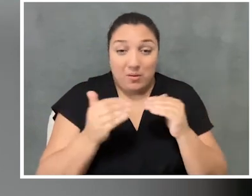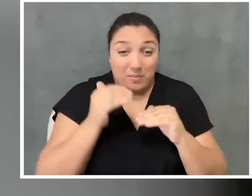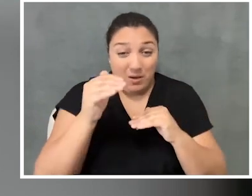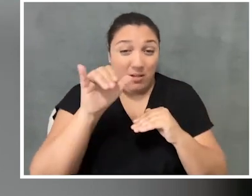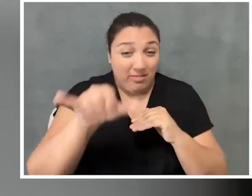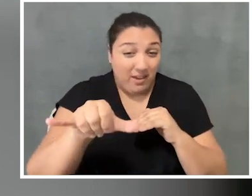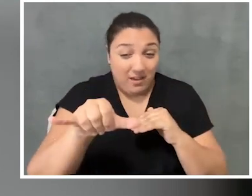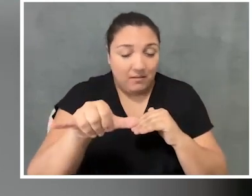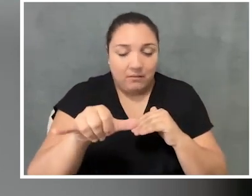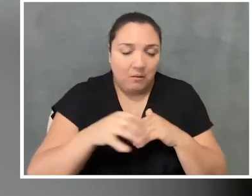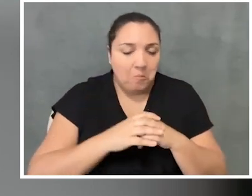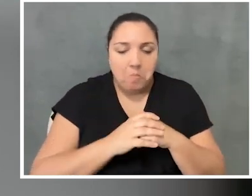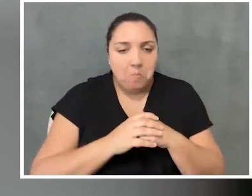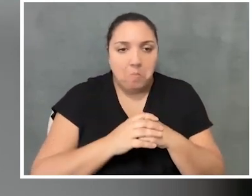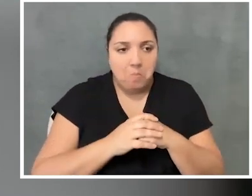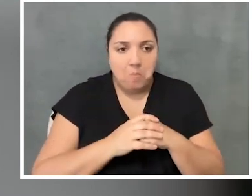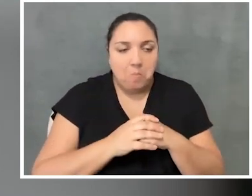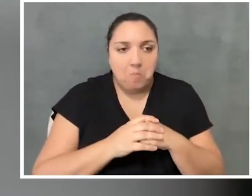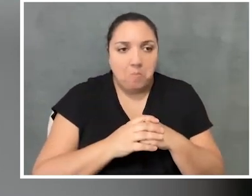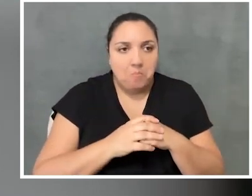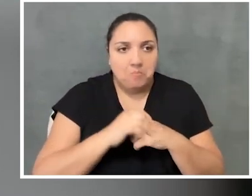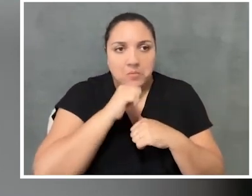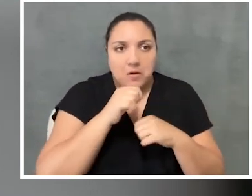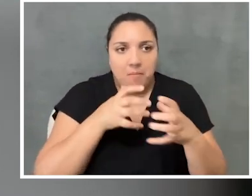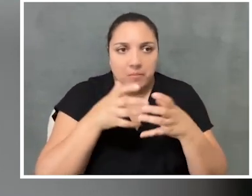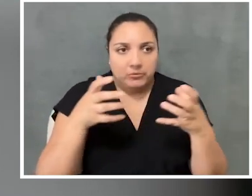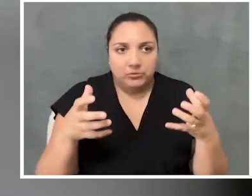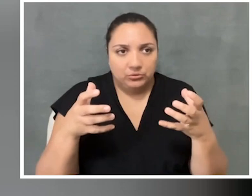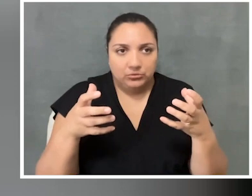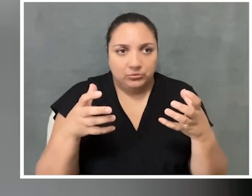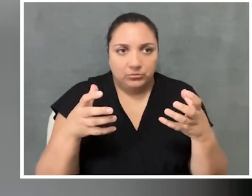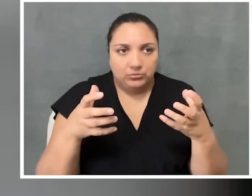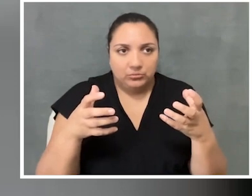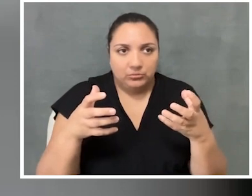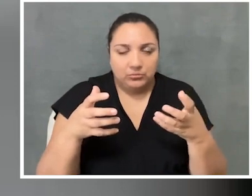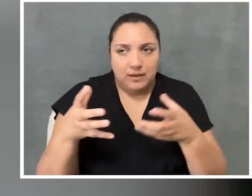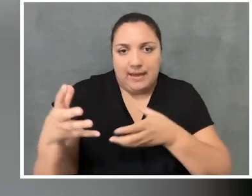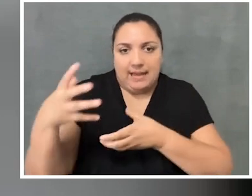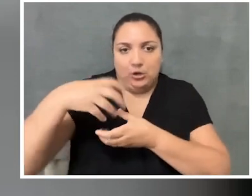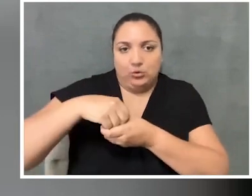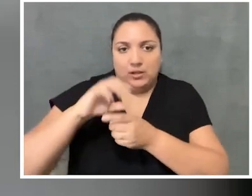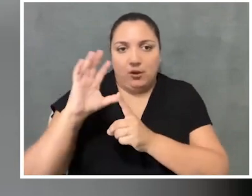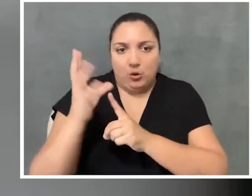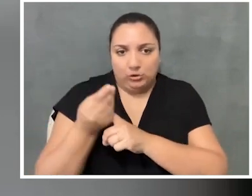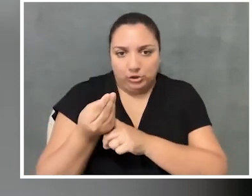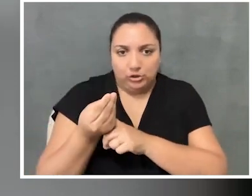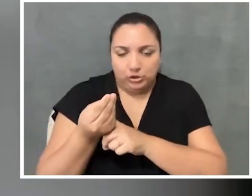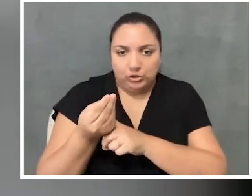there is in a lot of spaces a real sense of like, an inclusive culture and a real understanding that people